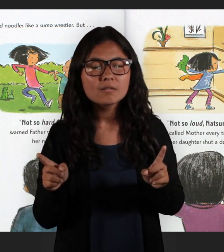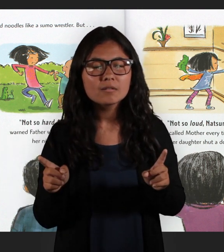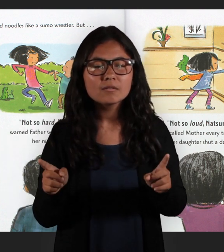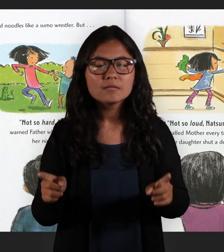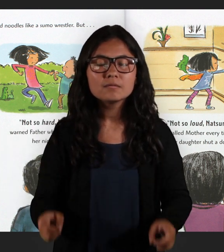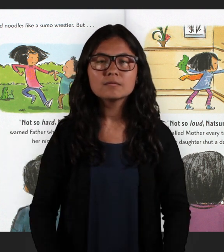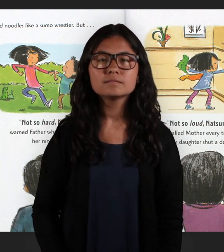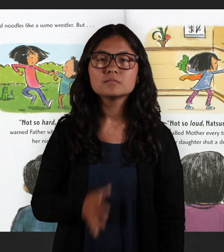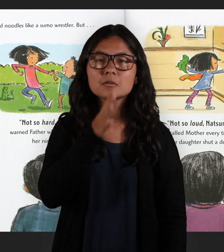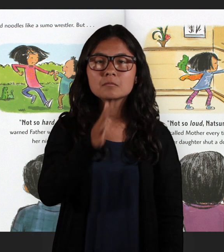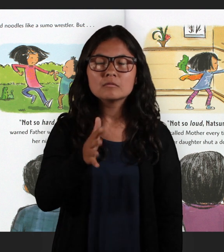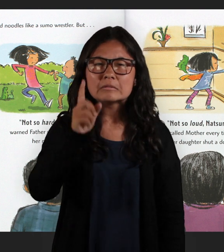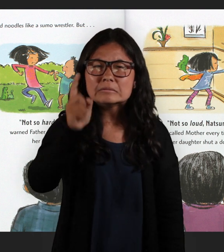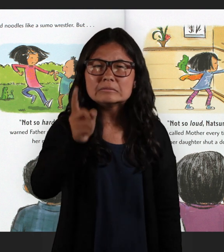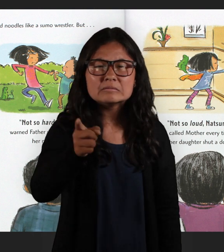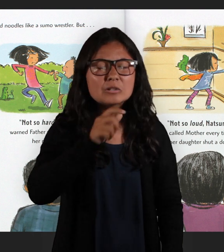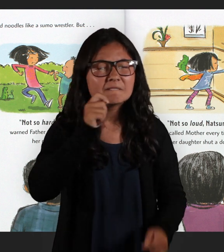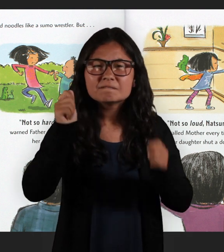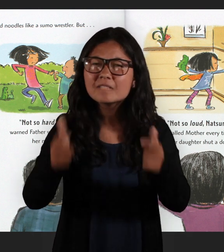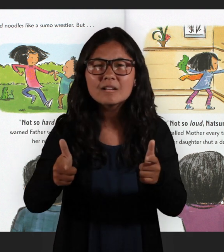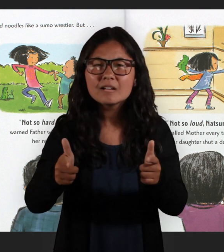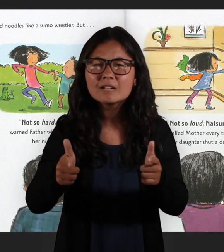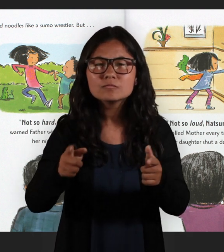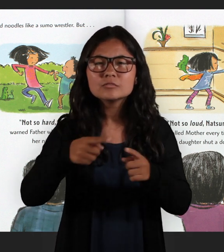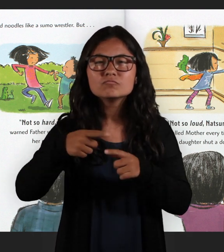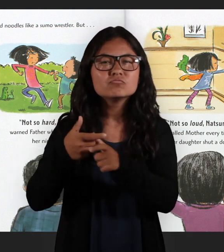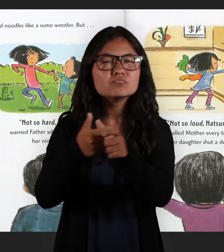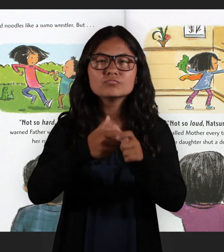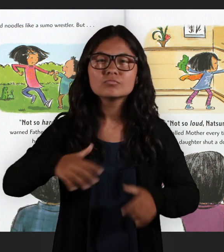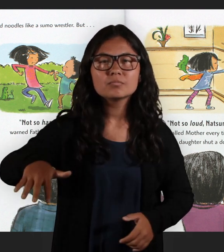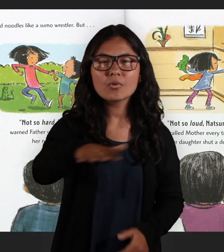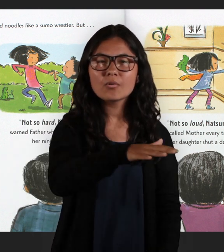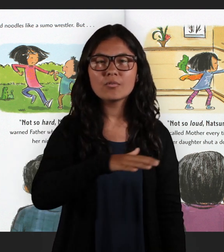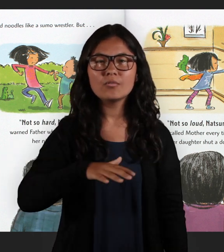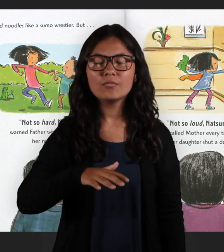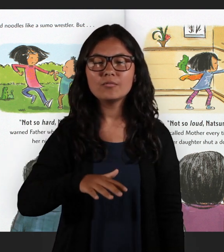But... "Not so fast, Natsumi!" scolded Grandmother when they went to the park.